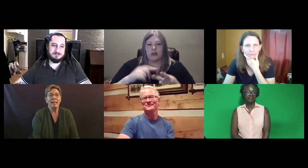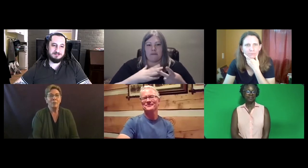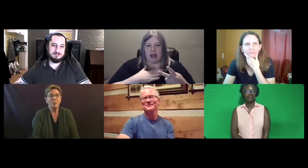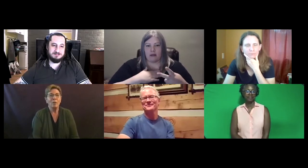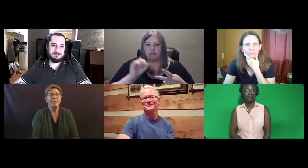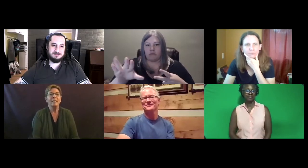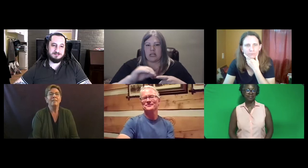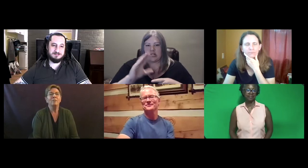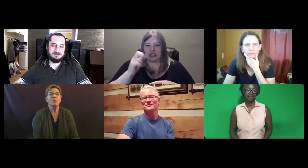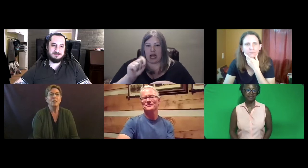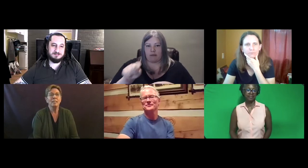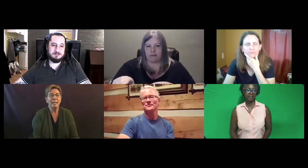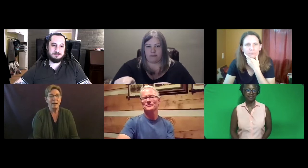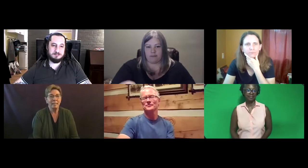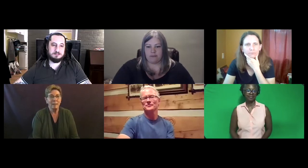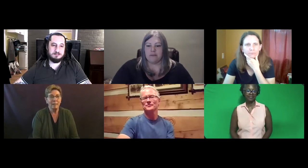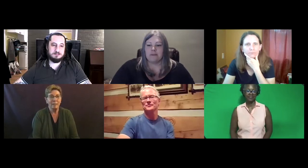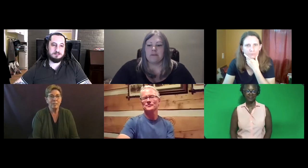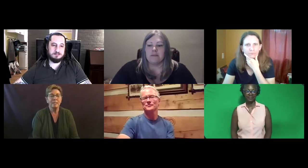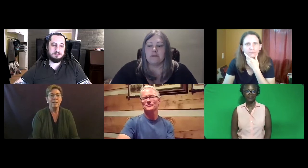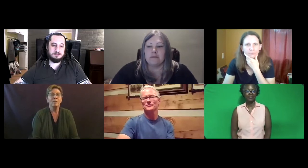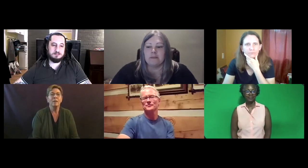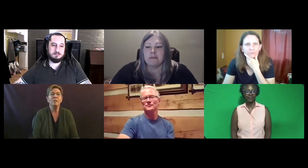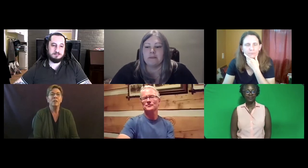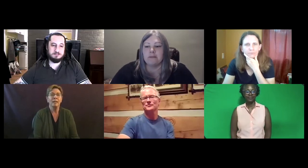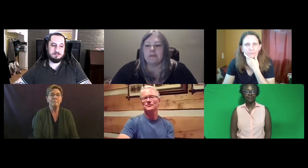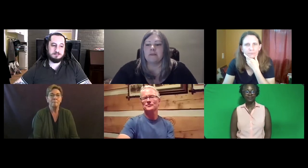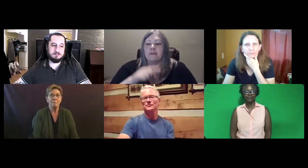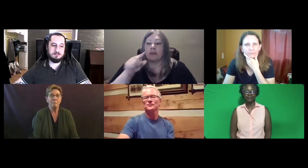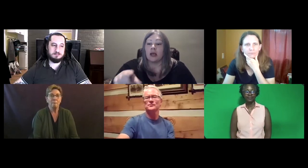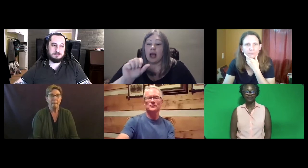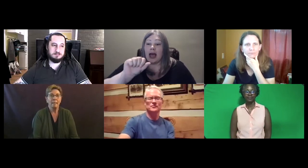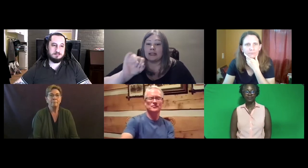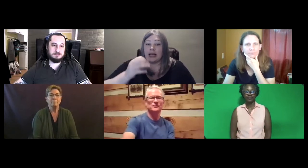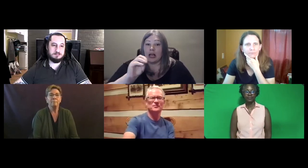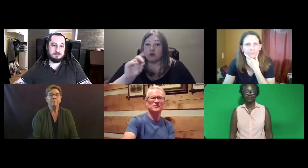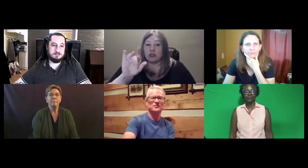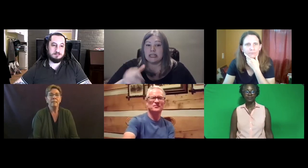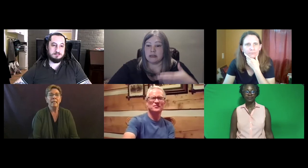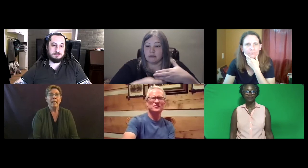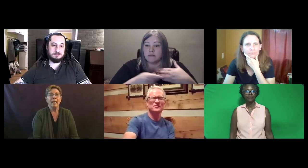So I did give mine and Trish's e-mail there in chat.